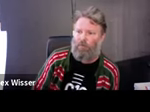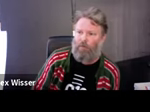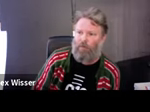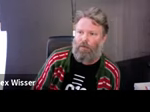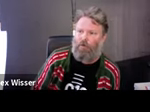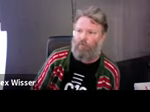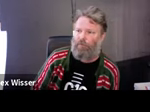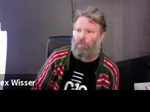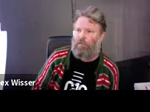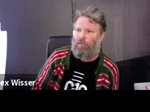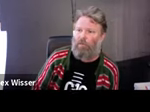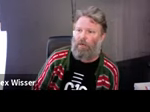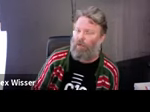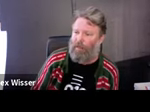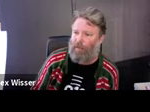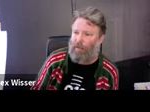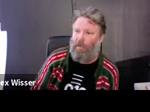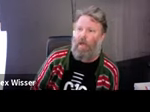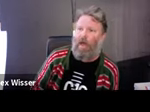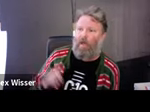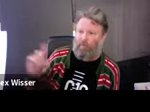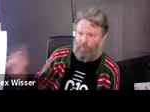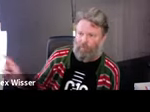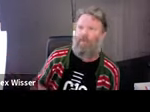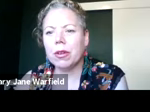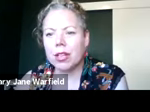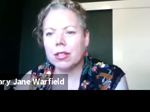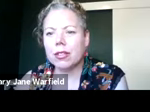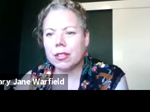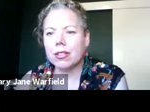invented an hour north of us in the Bylong Valley. >> MARY JANE